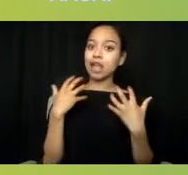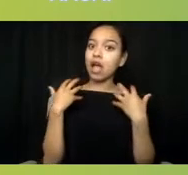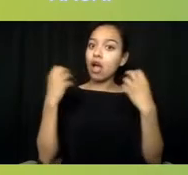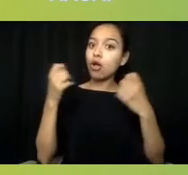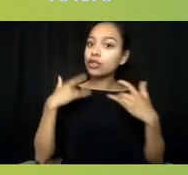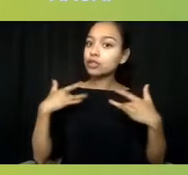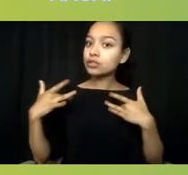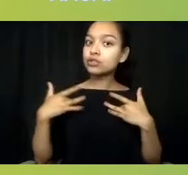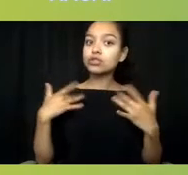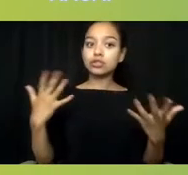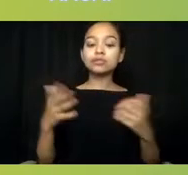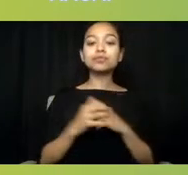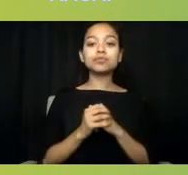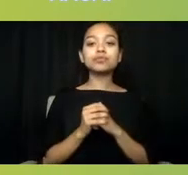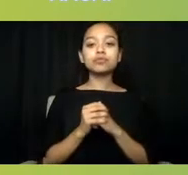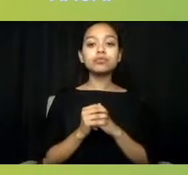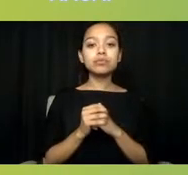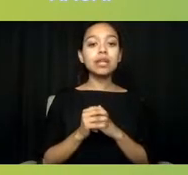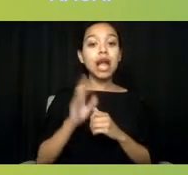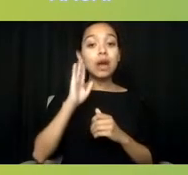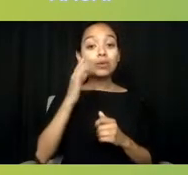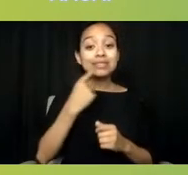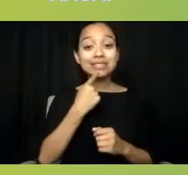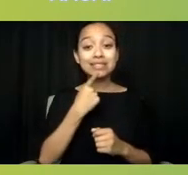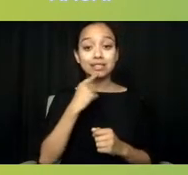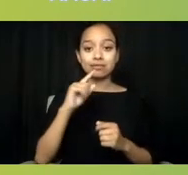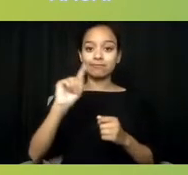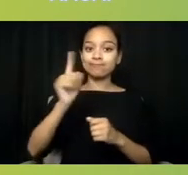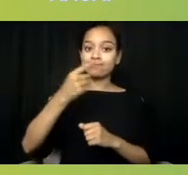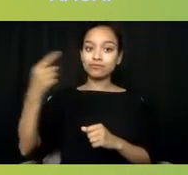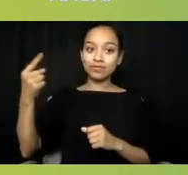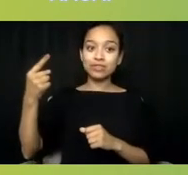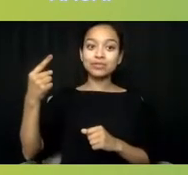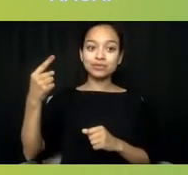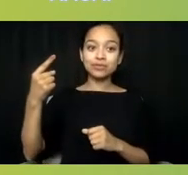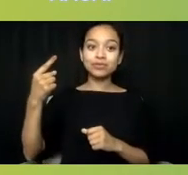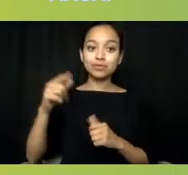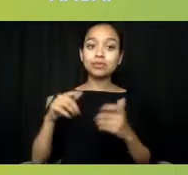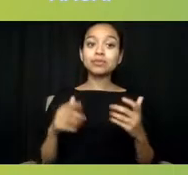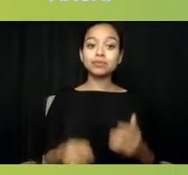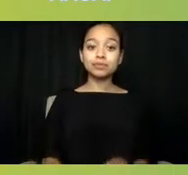I would say the number one is actually getting them the mental health support.